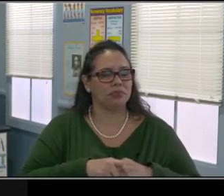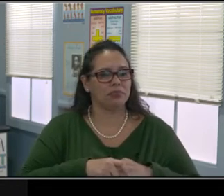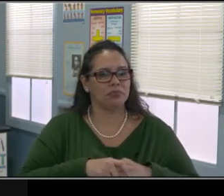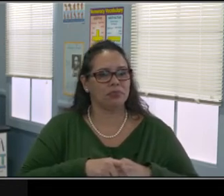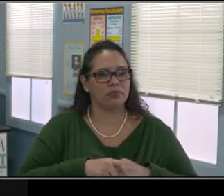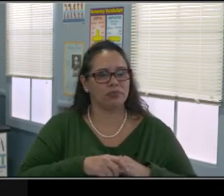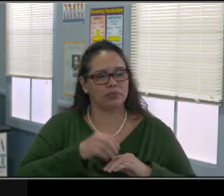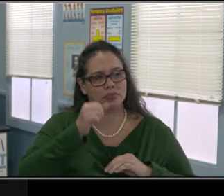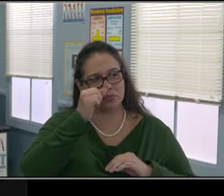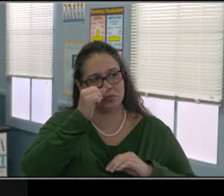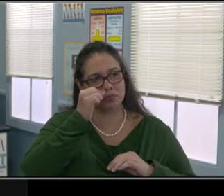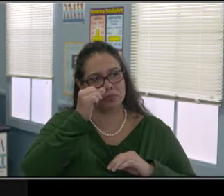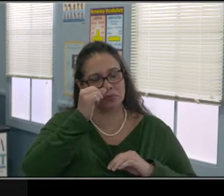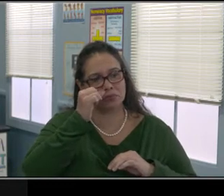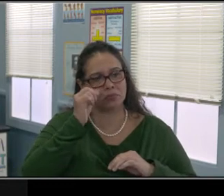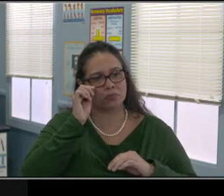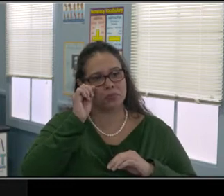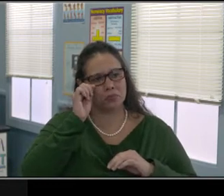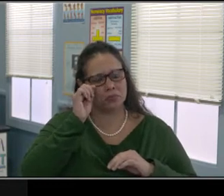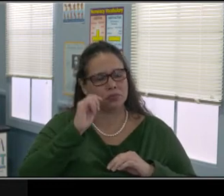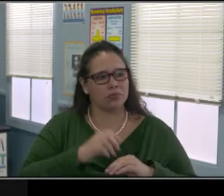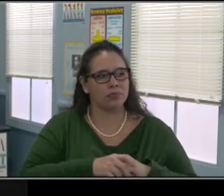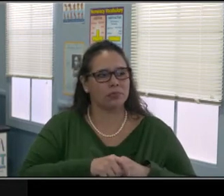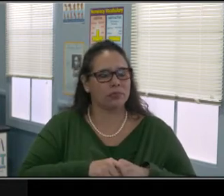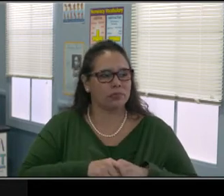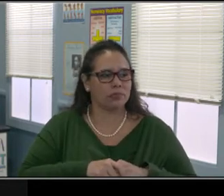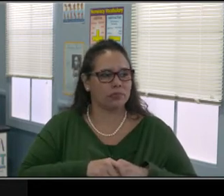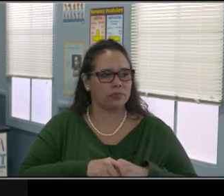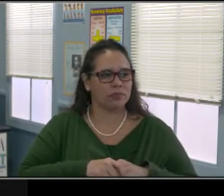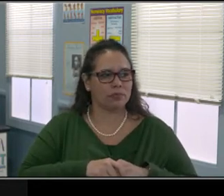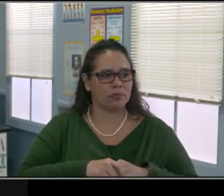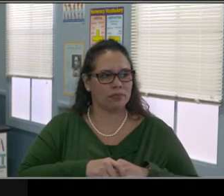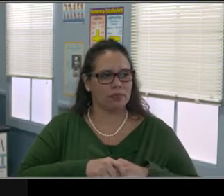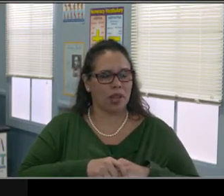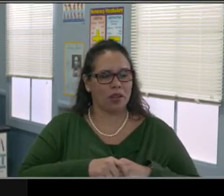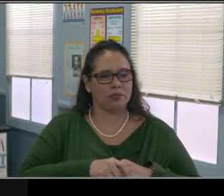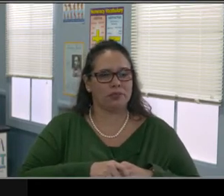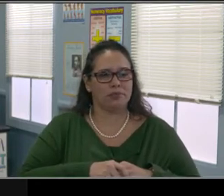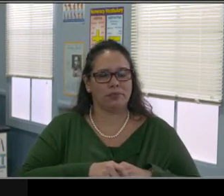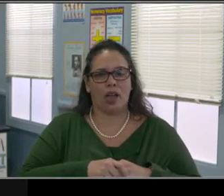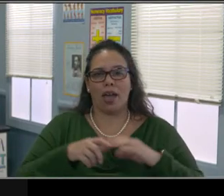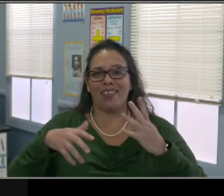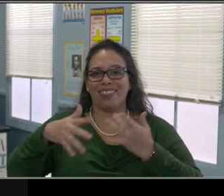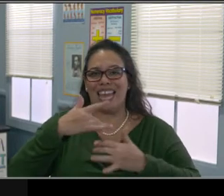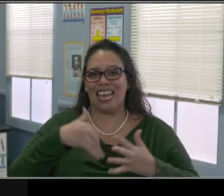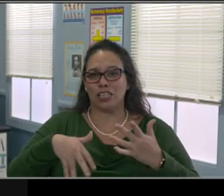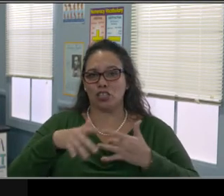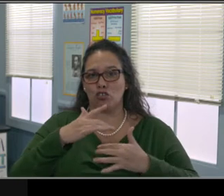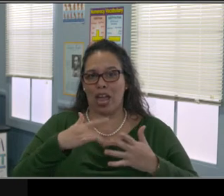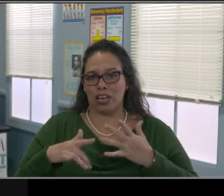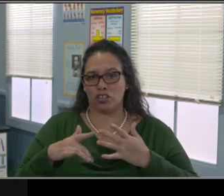This is just something to track and you need to figure out if your child you're the time